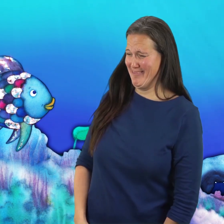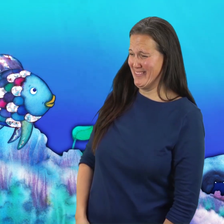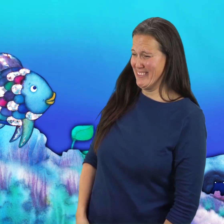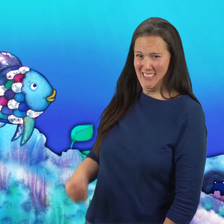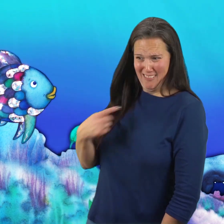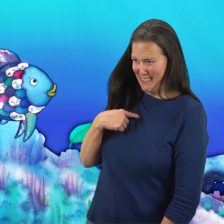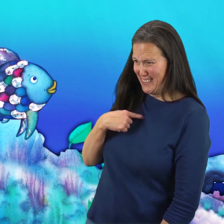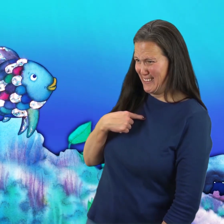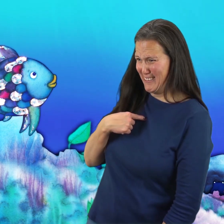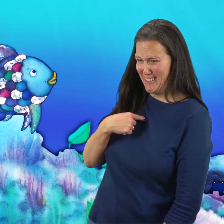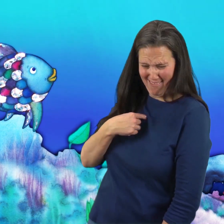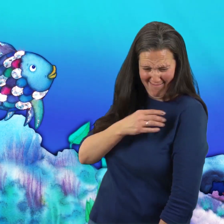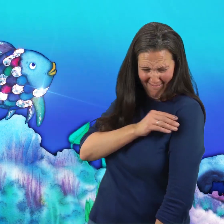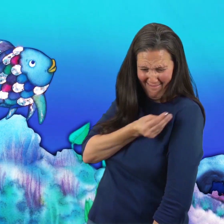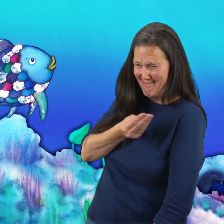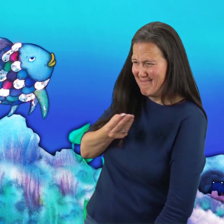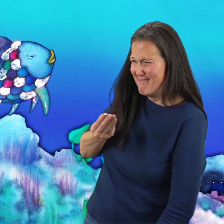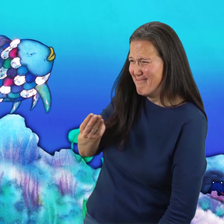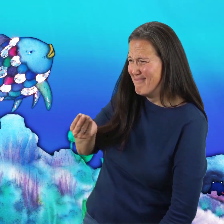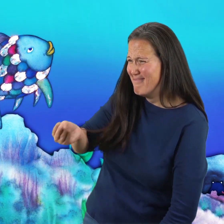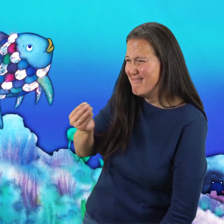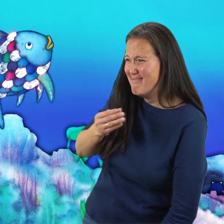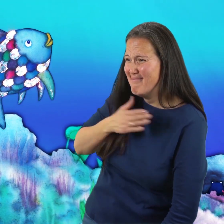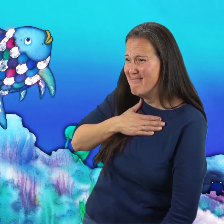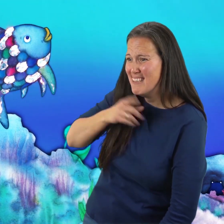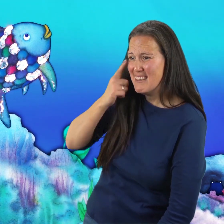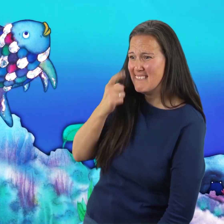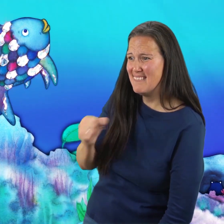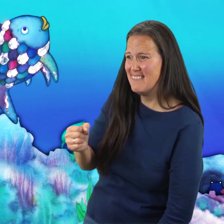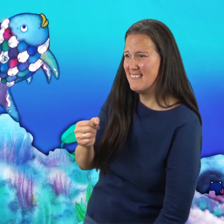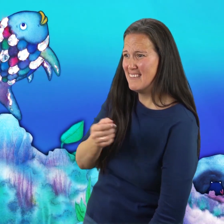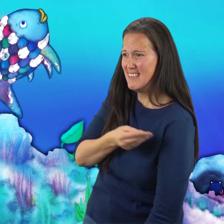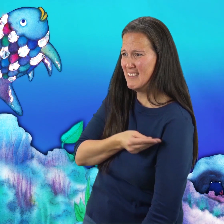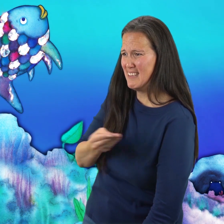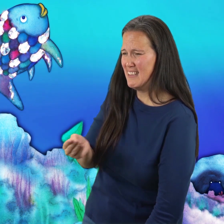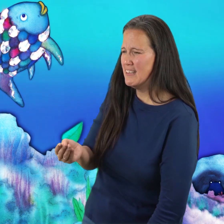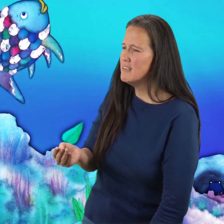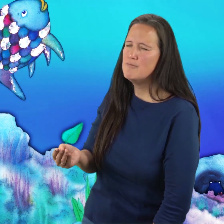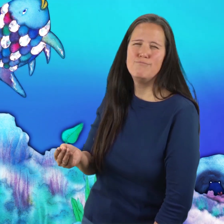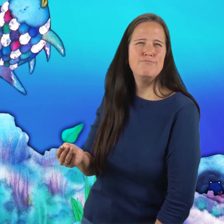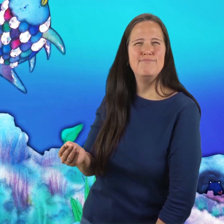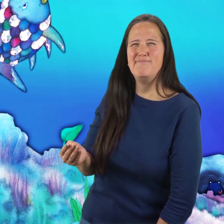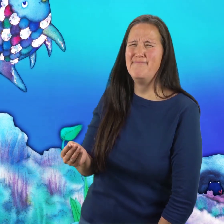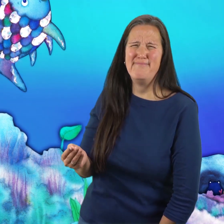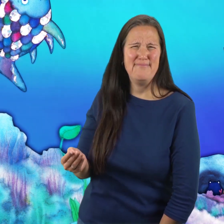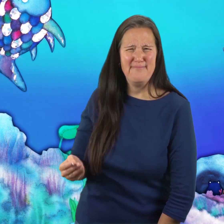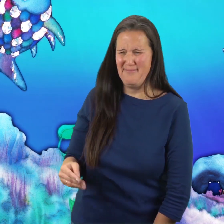“You want me to give you one of my special scales? Who do you think you are?” cried Rainbow Fish.